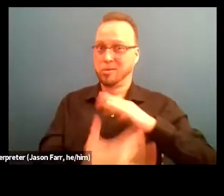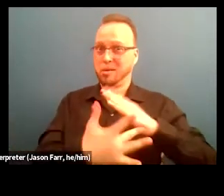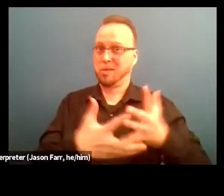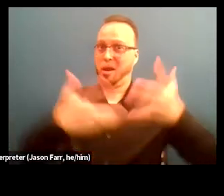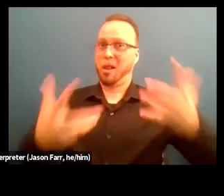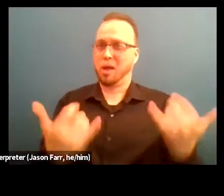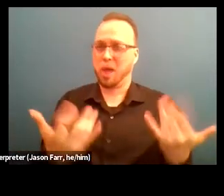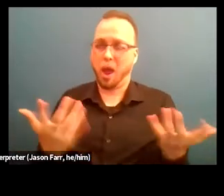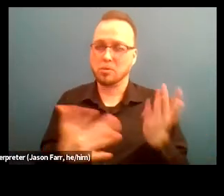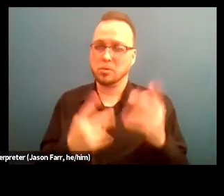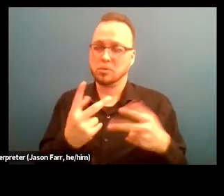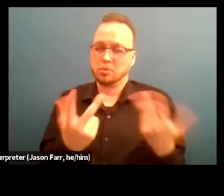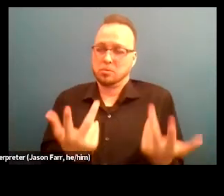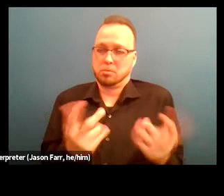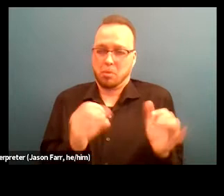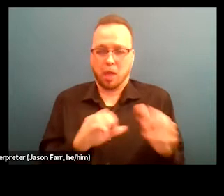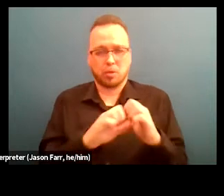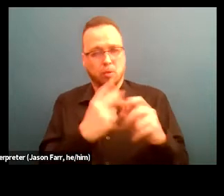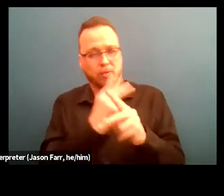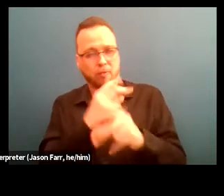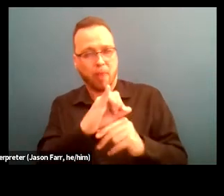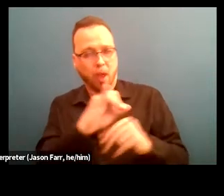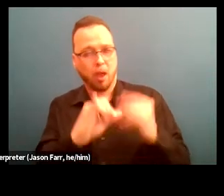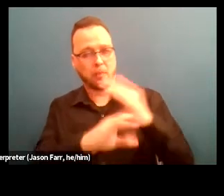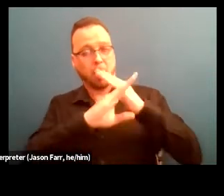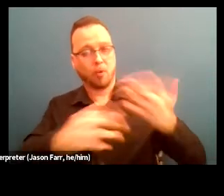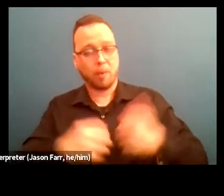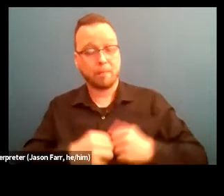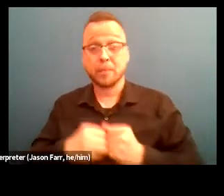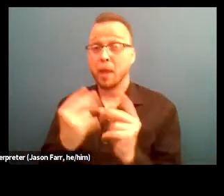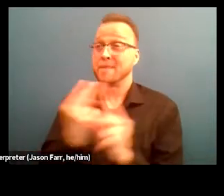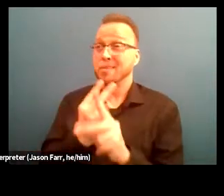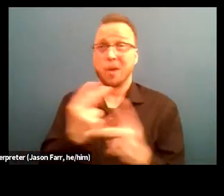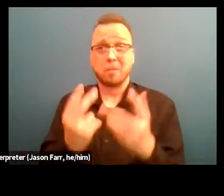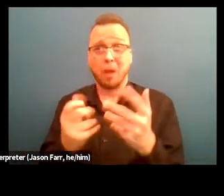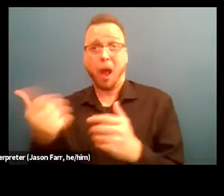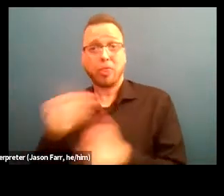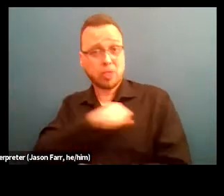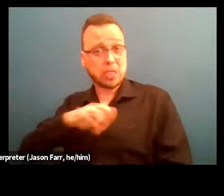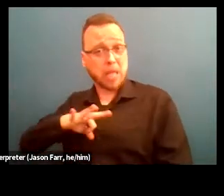And they also be necessary to provide some additional staff and adequate staff time to review agendas